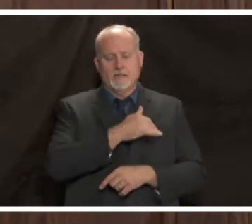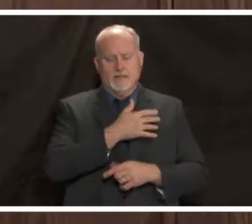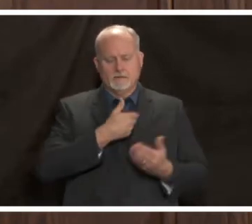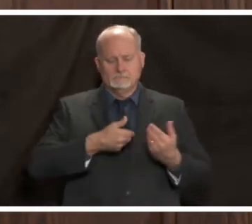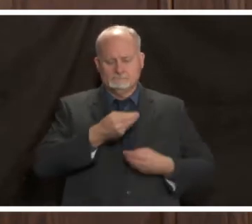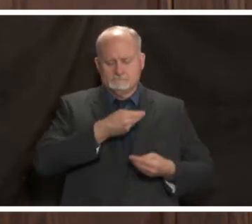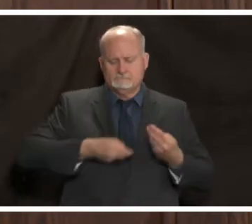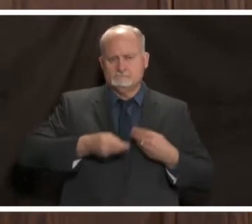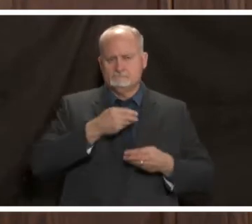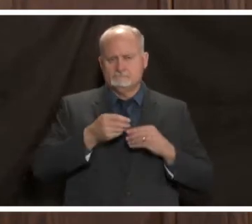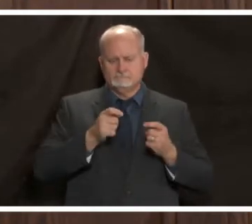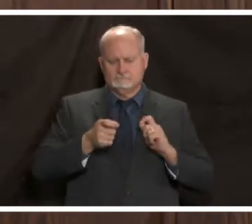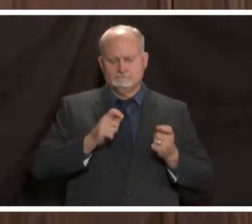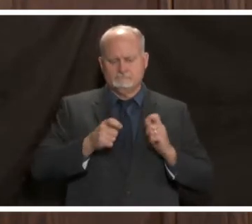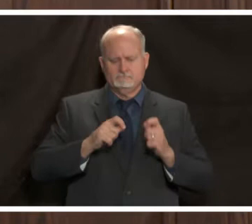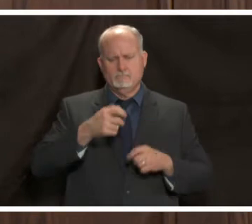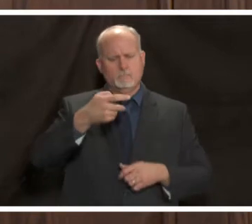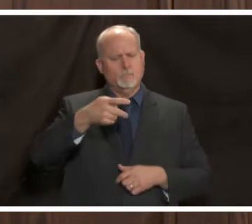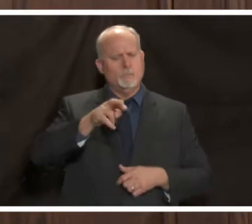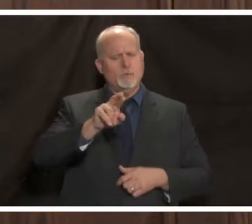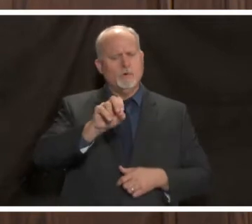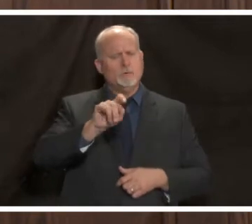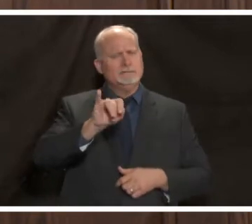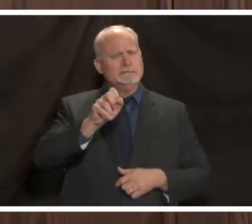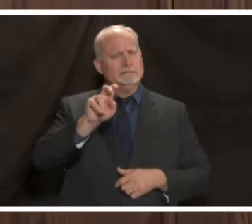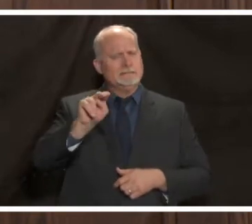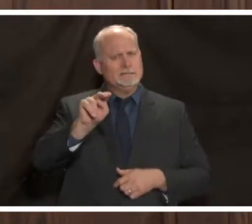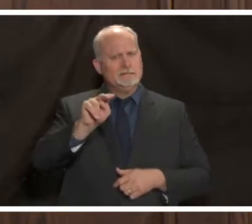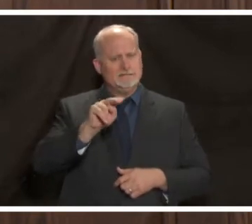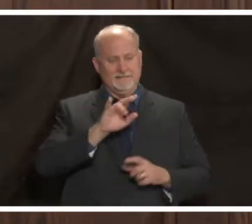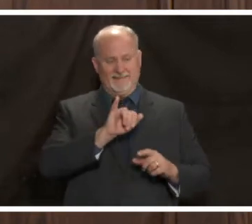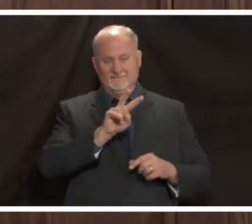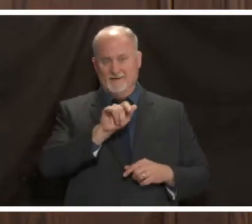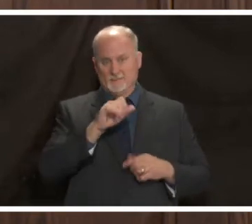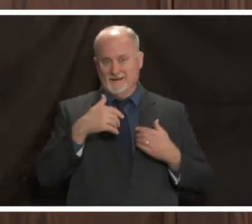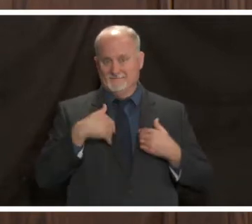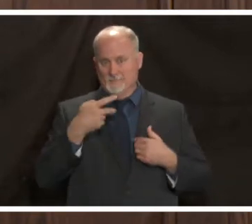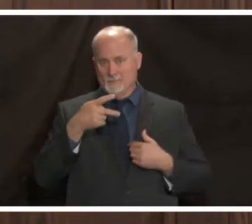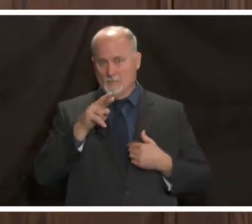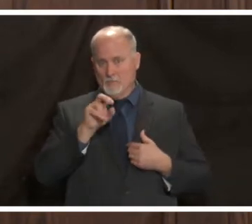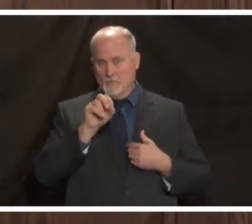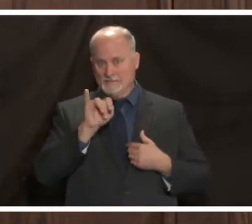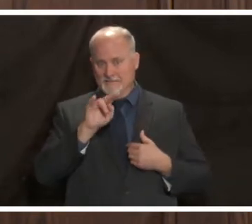converted into the protein a single protein of the virus that alerts the immune system